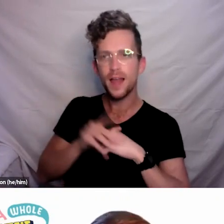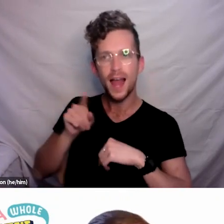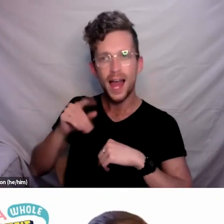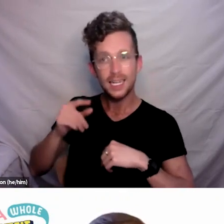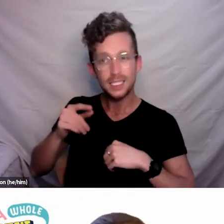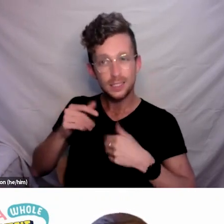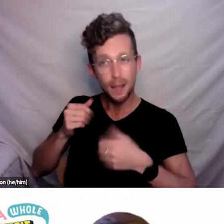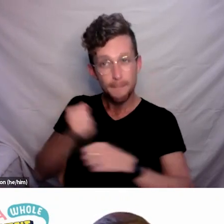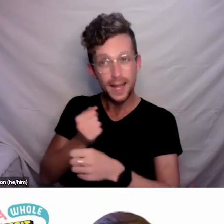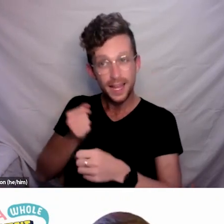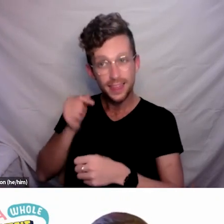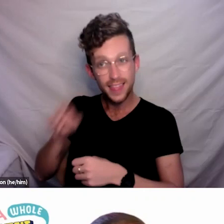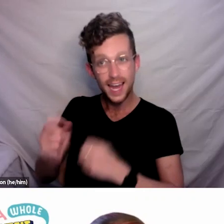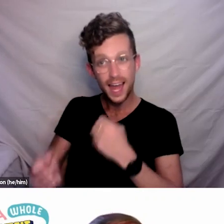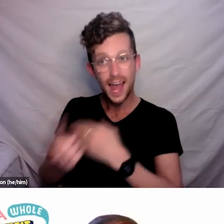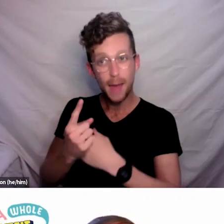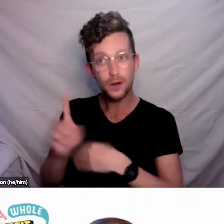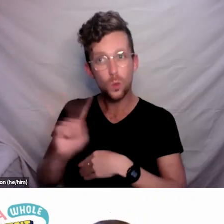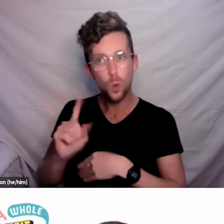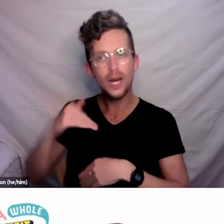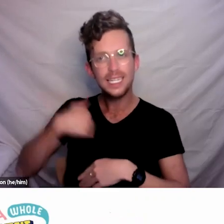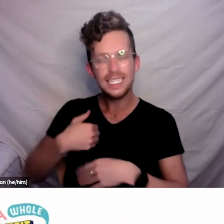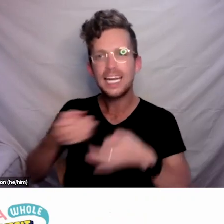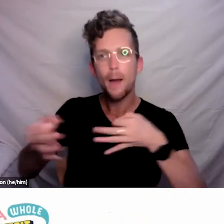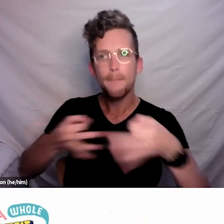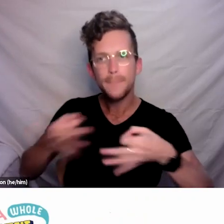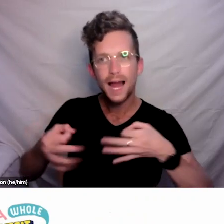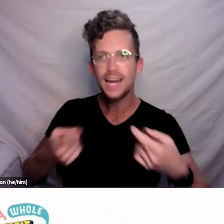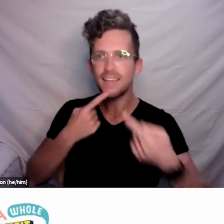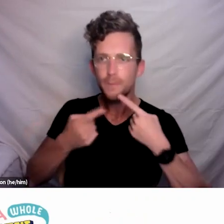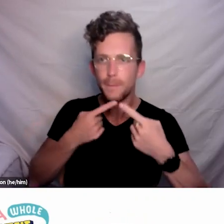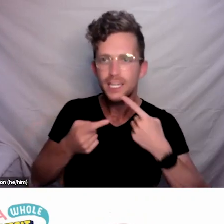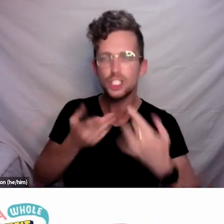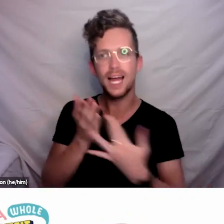plan, knowing what to do and who to contact. And of course, it depends on the emergency.